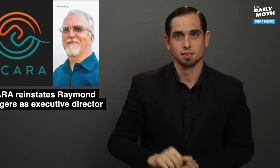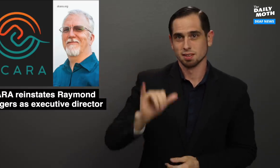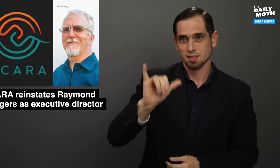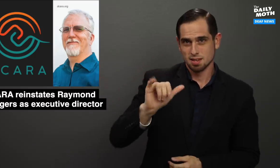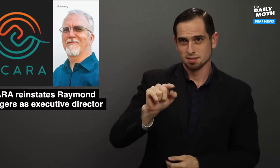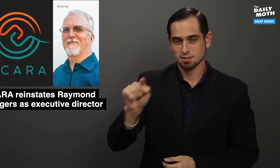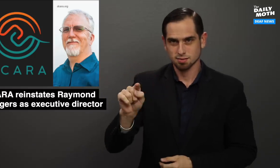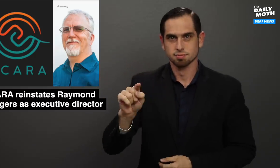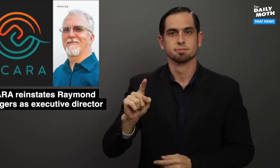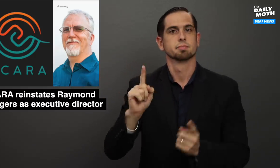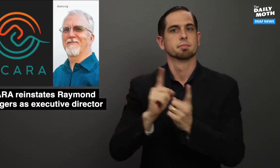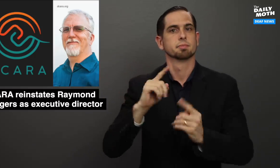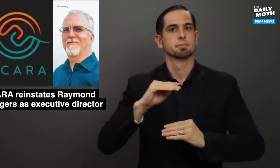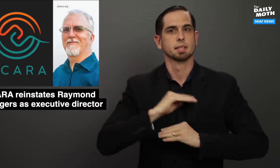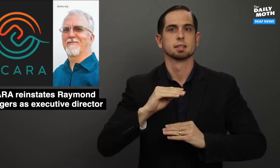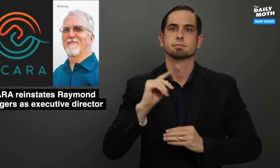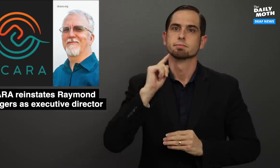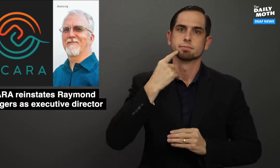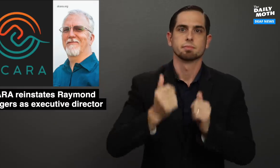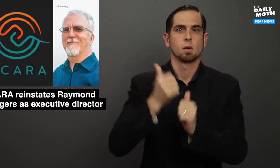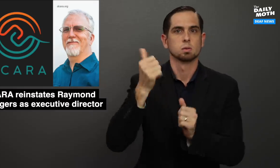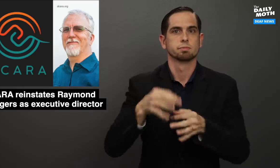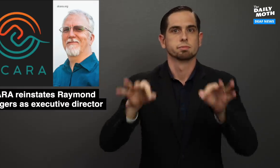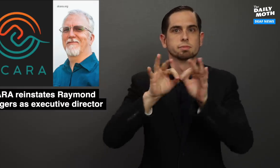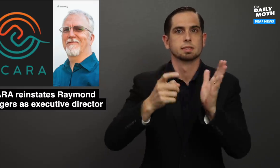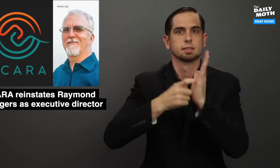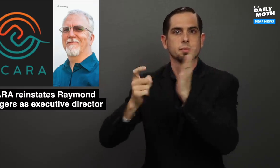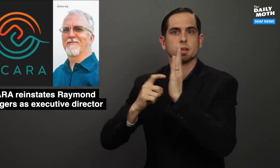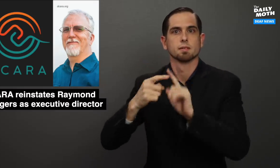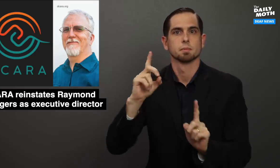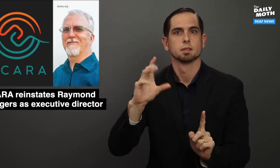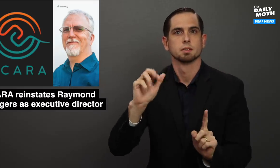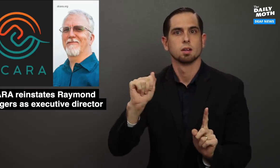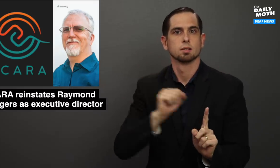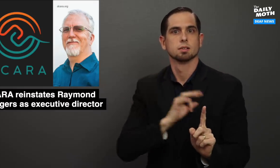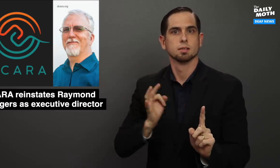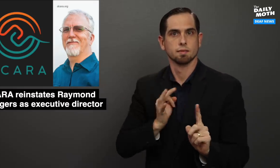This meets the major demands from the DCARA staff,